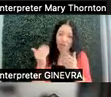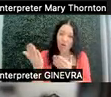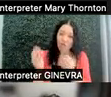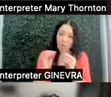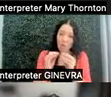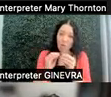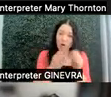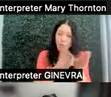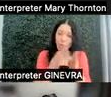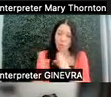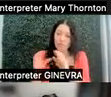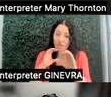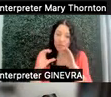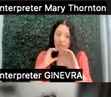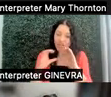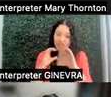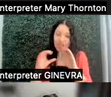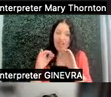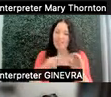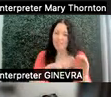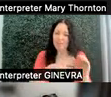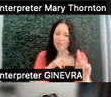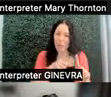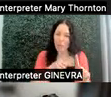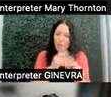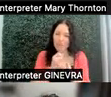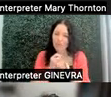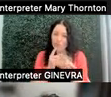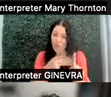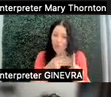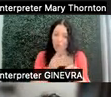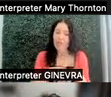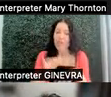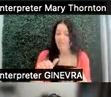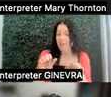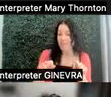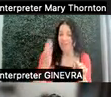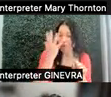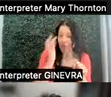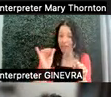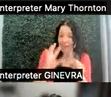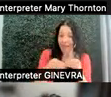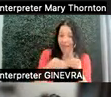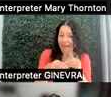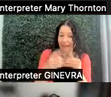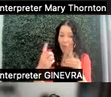of communication-- if that's a personal goal or an institutional goal-- that could look like just adding one additional layer.